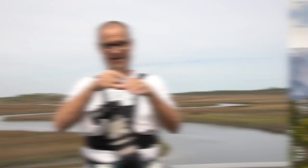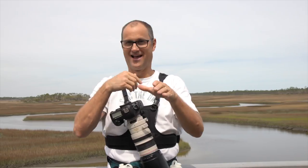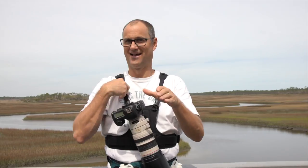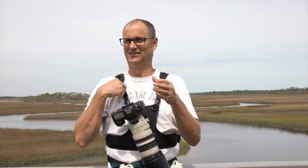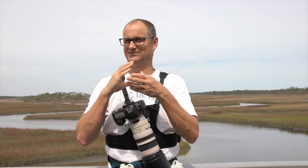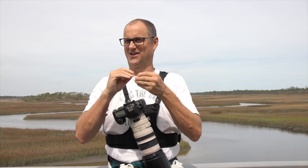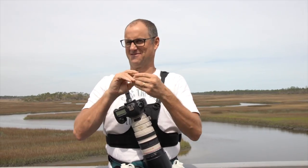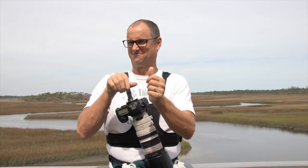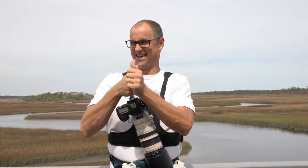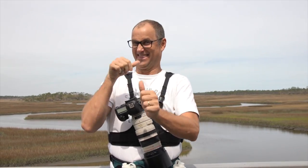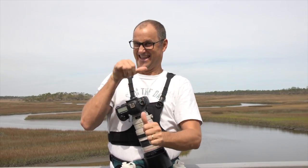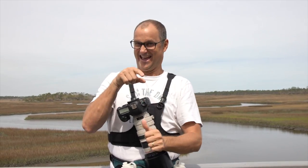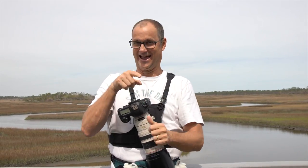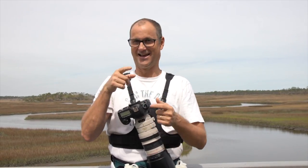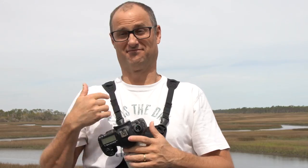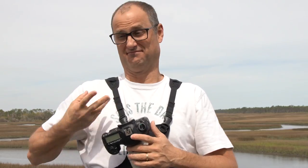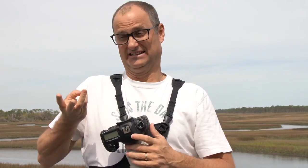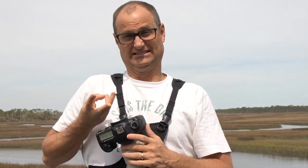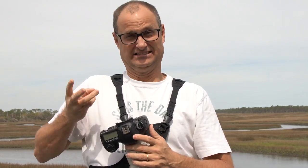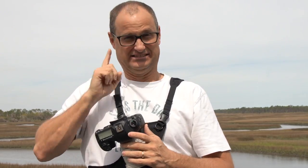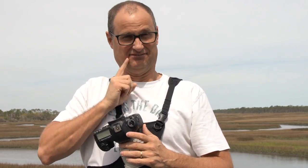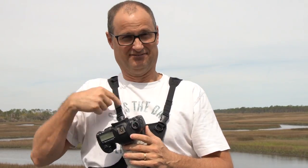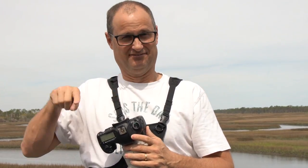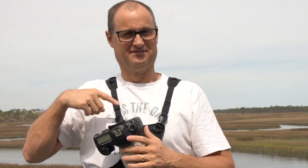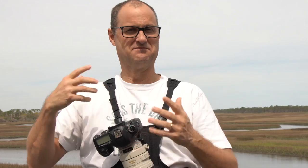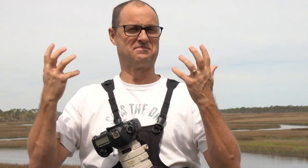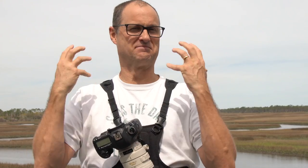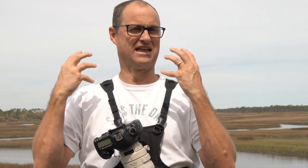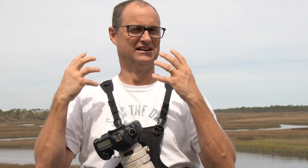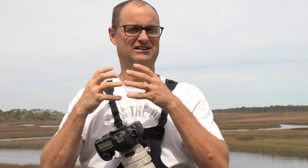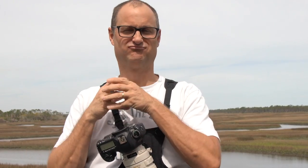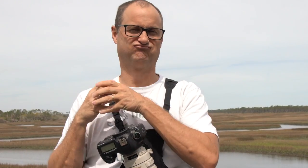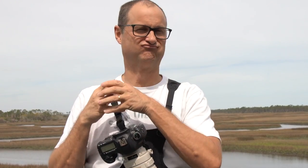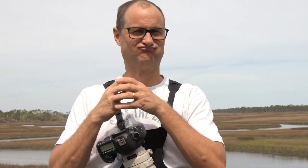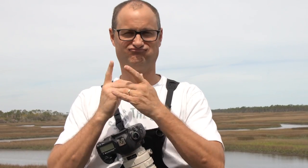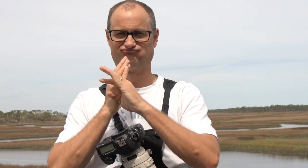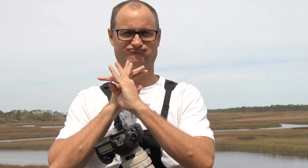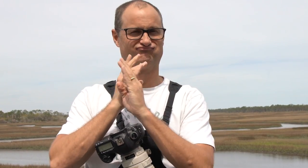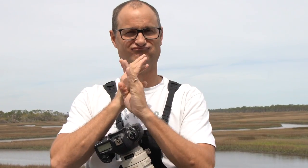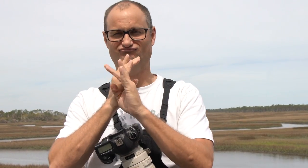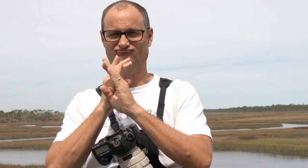I have a story to tell. There were six of us backpacking together.